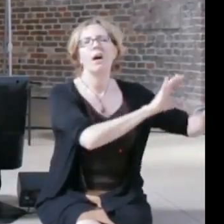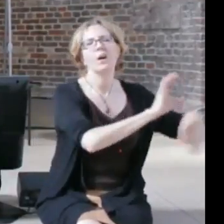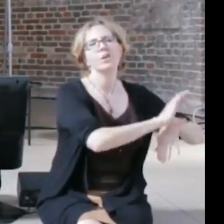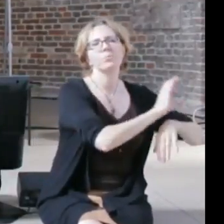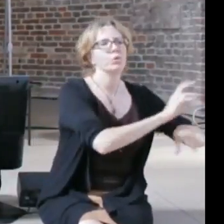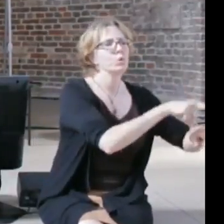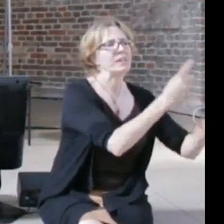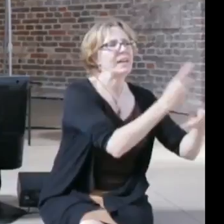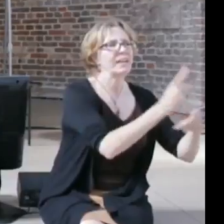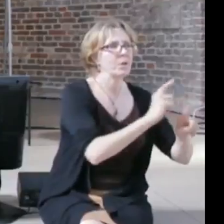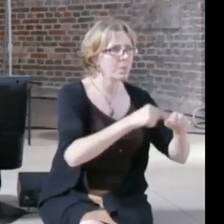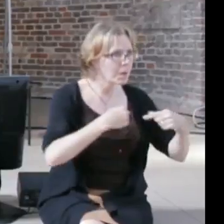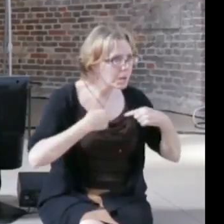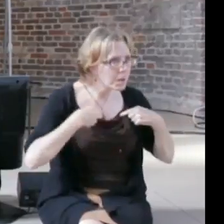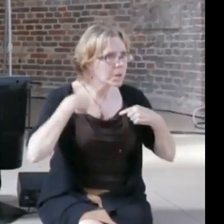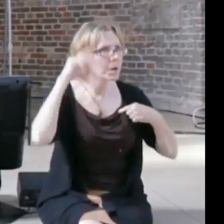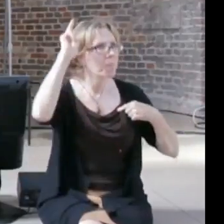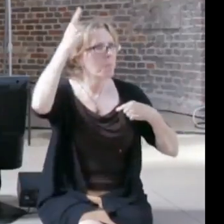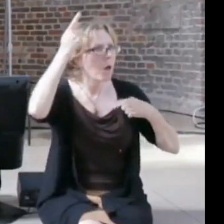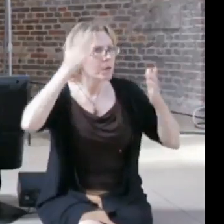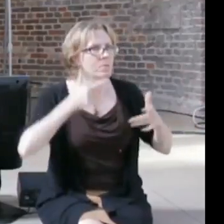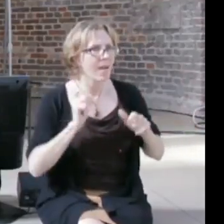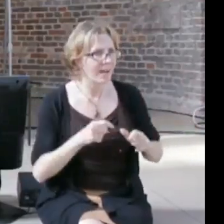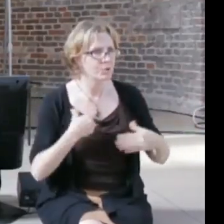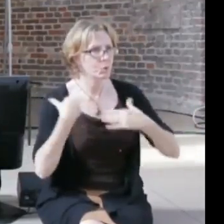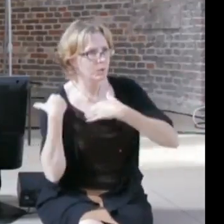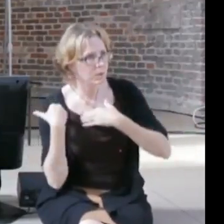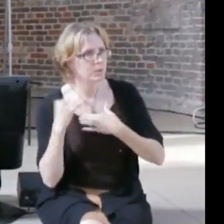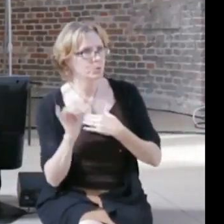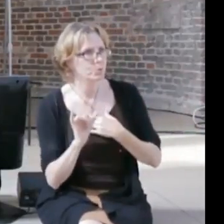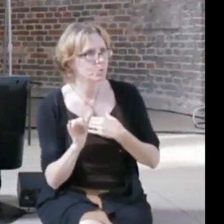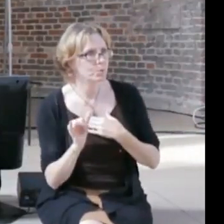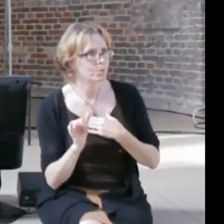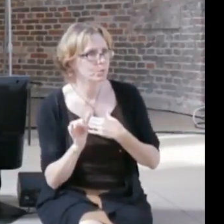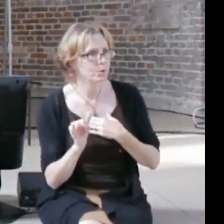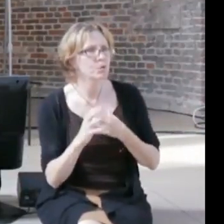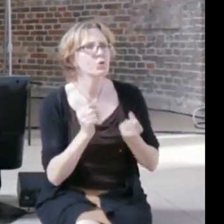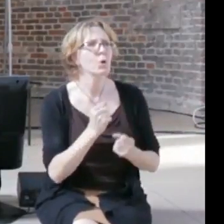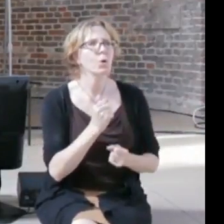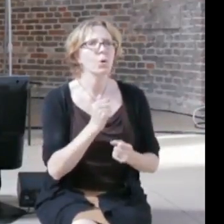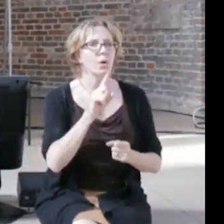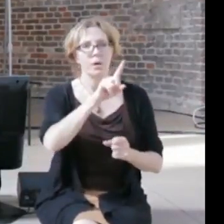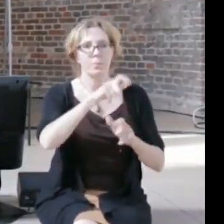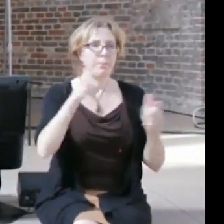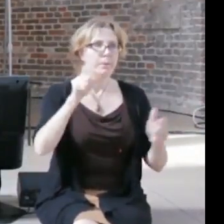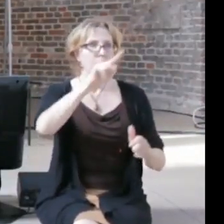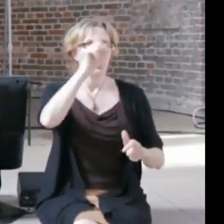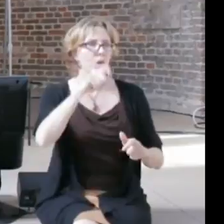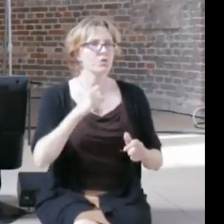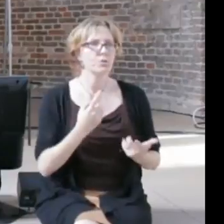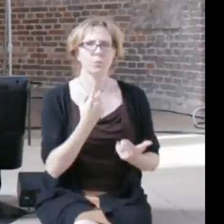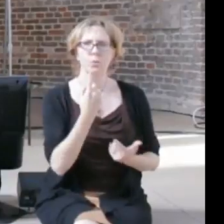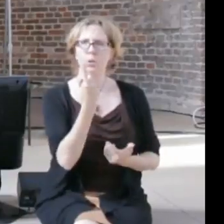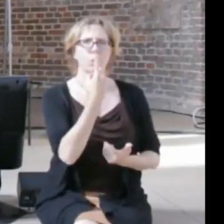there is also an issue of who actually has the ultimate responsibility about these things.